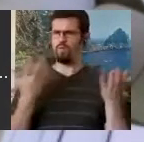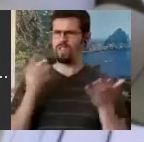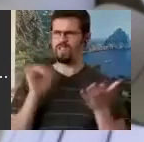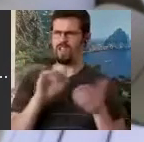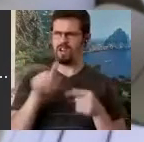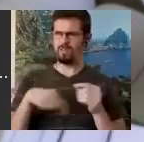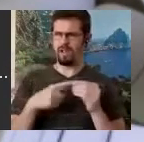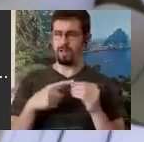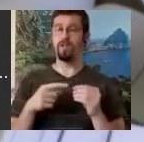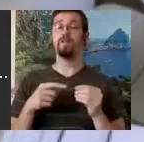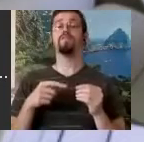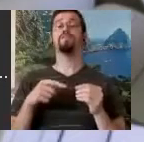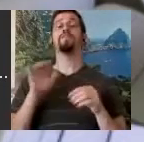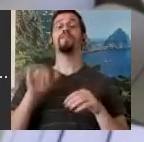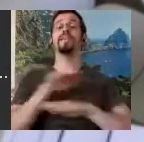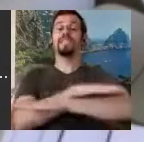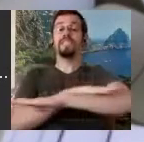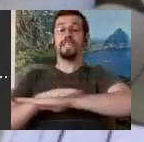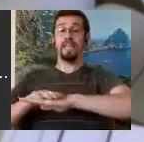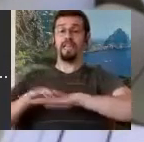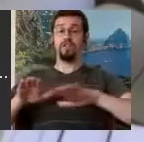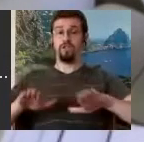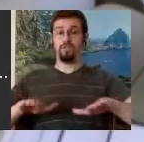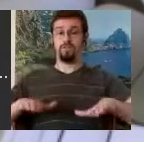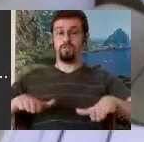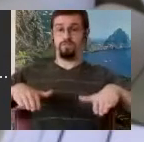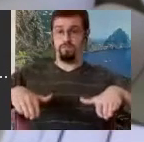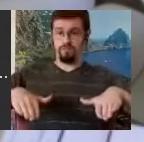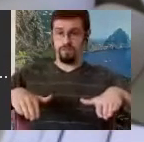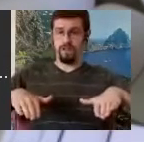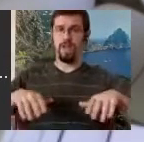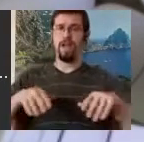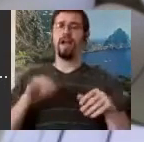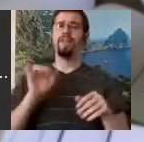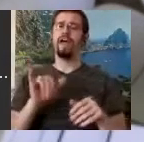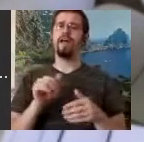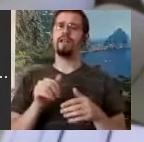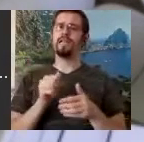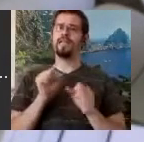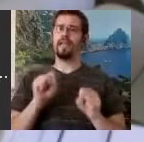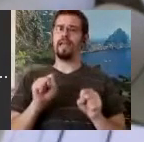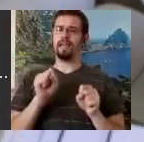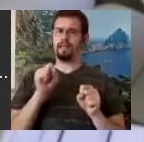historically takes care of depth. In the old days they didn't have audiences that